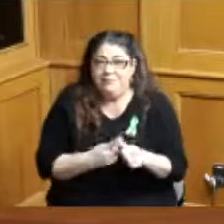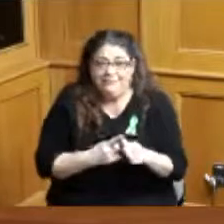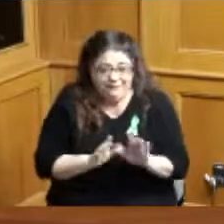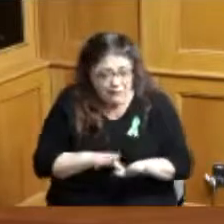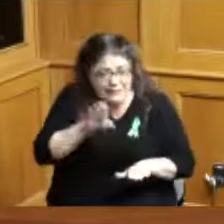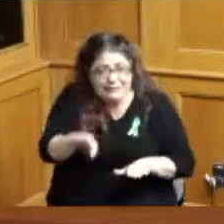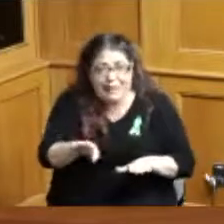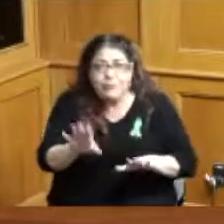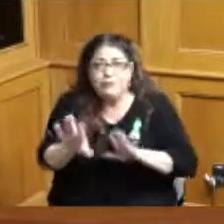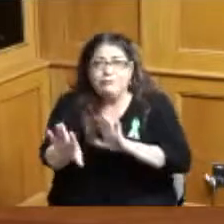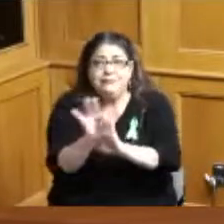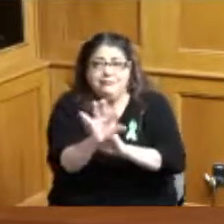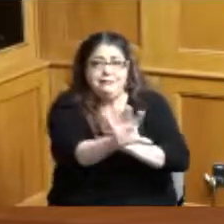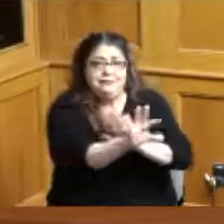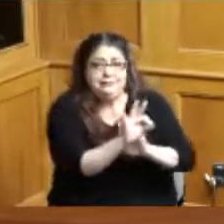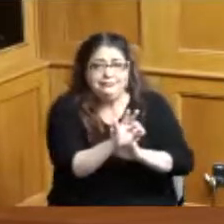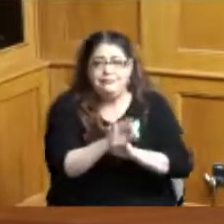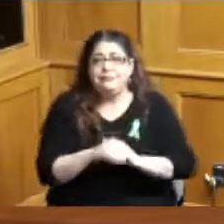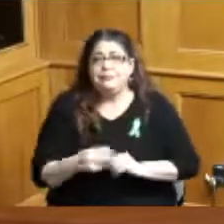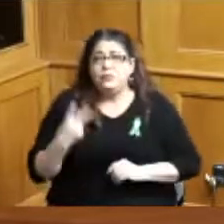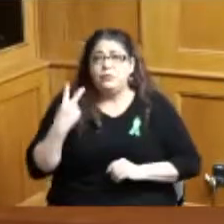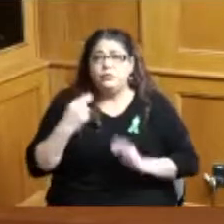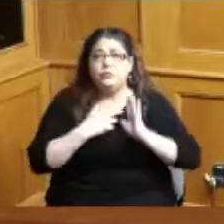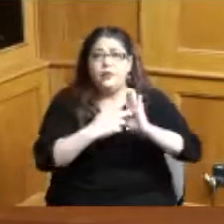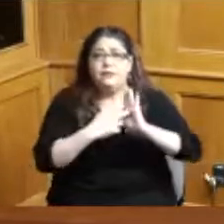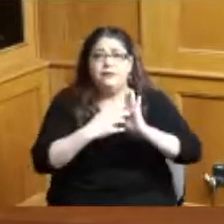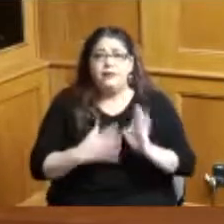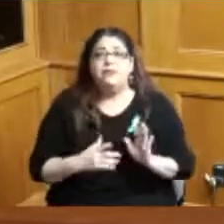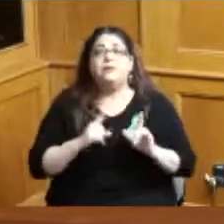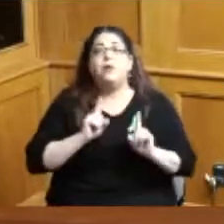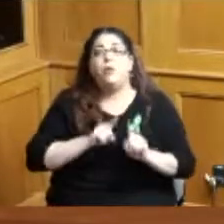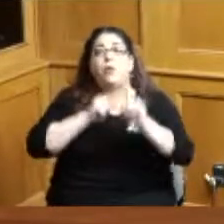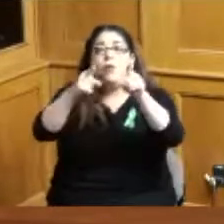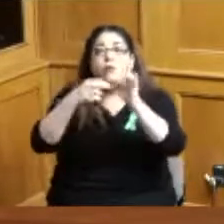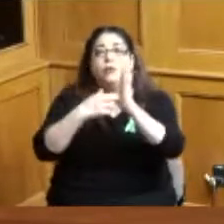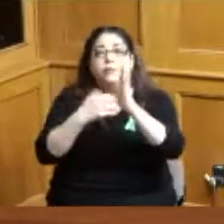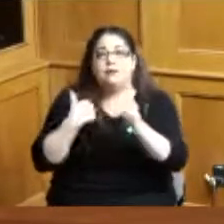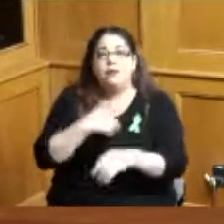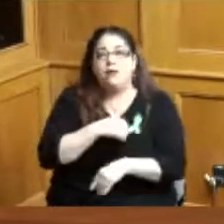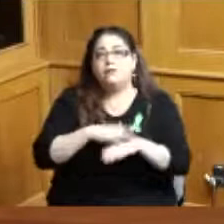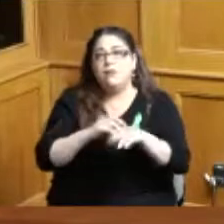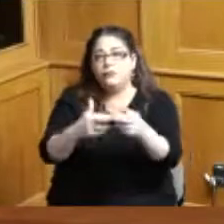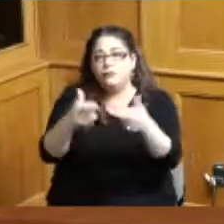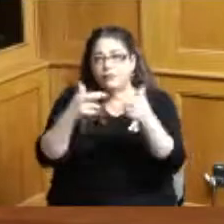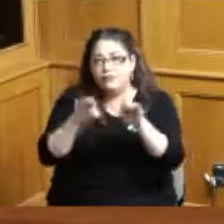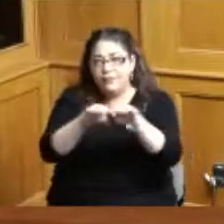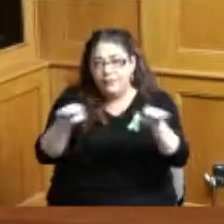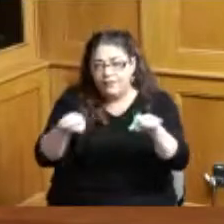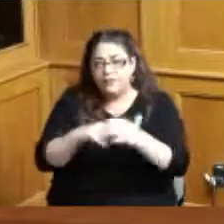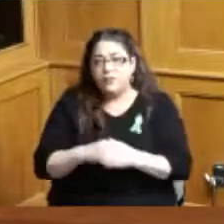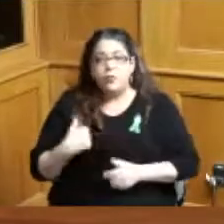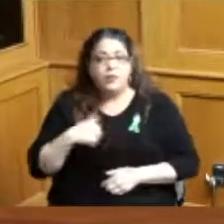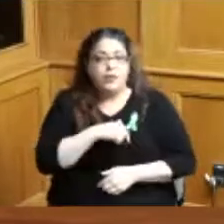to designate this board so that we can help by scheduling the first meeting which we will do asap